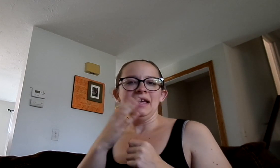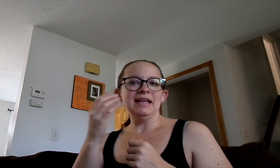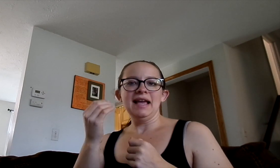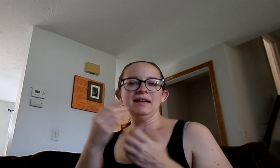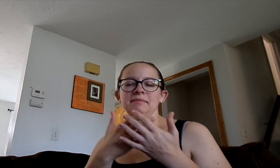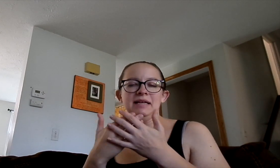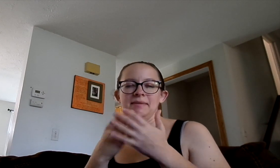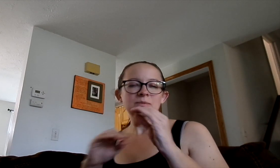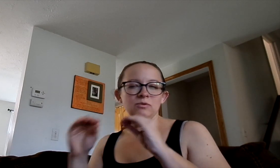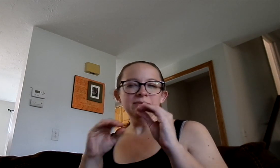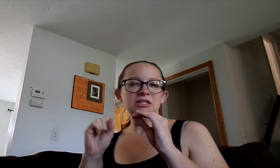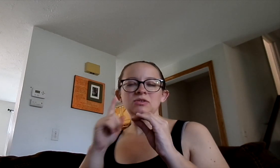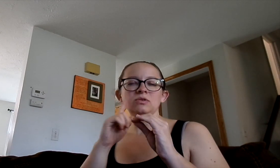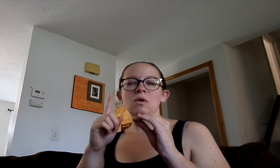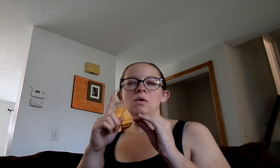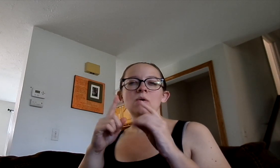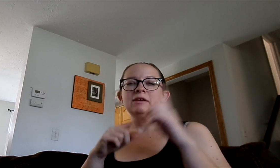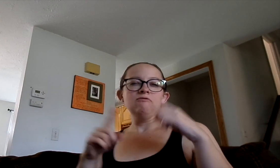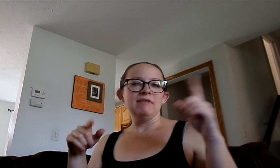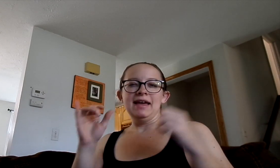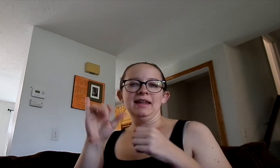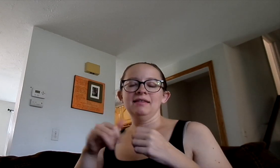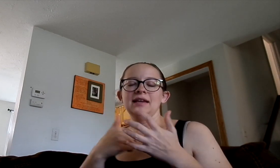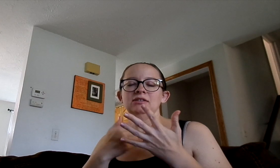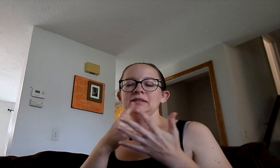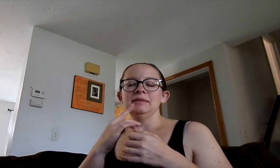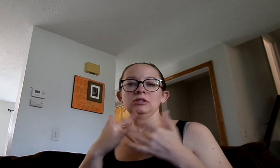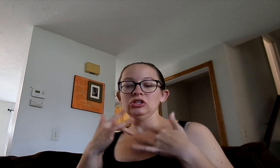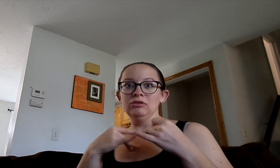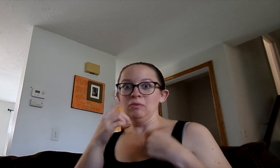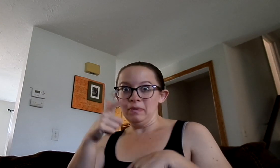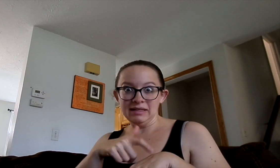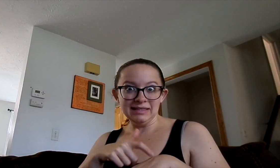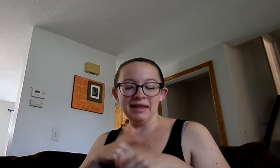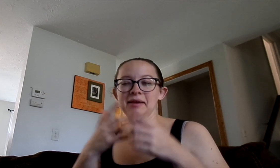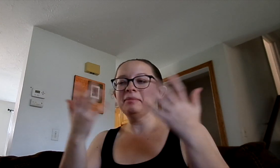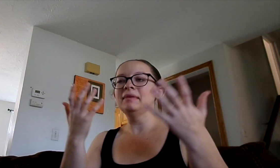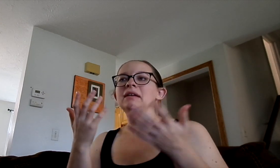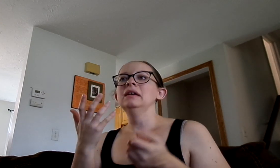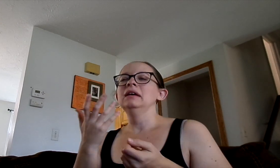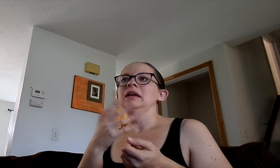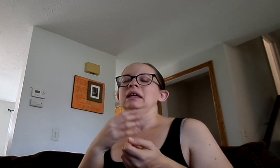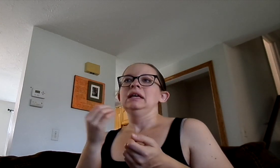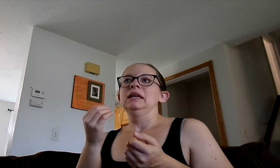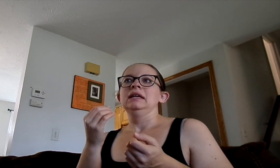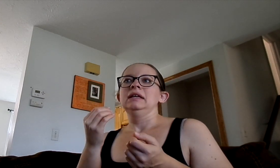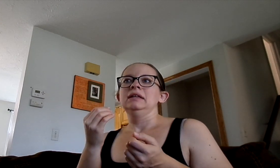trying to just get through it okay. I don't know, the baby's movements are so random it just gets me concerned all the time.